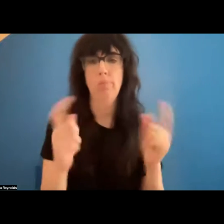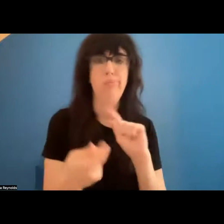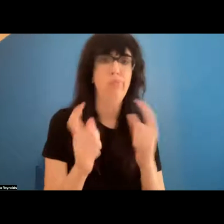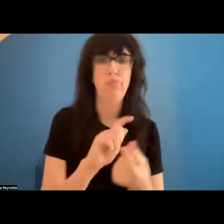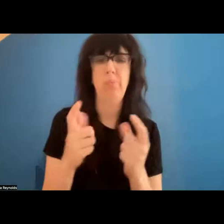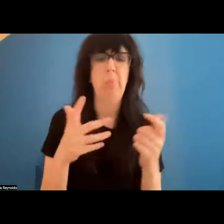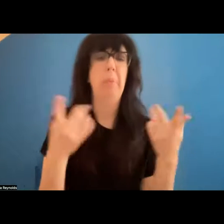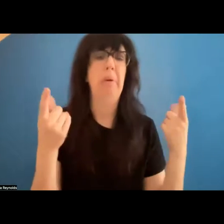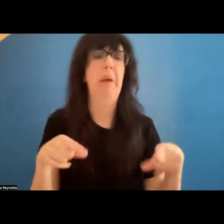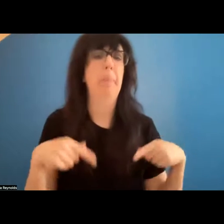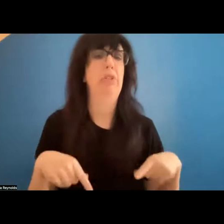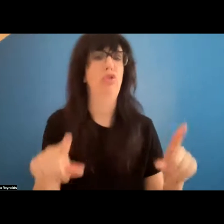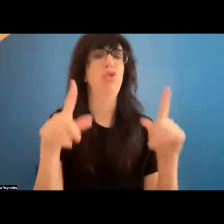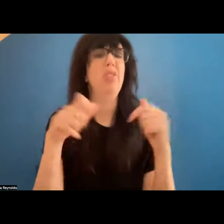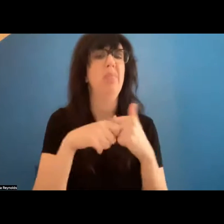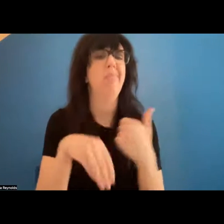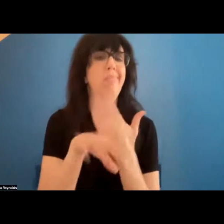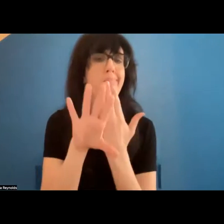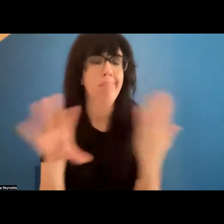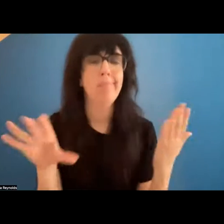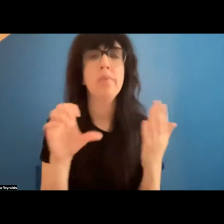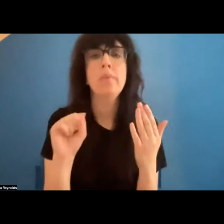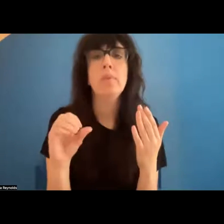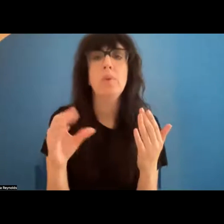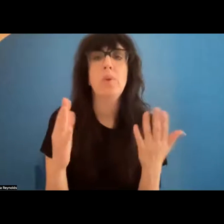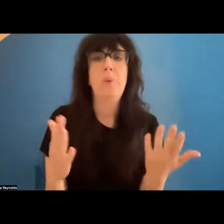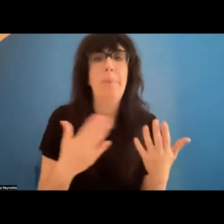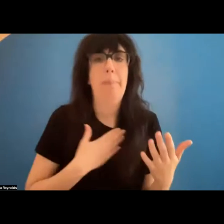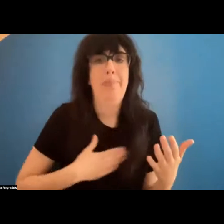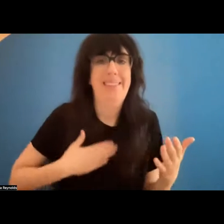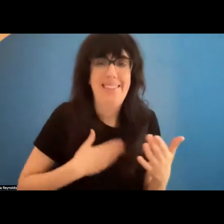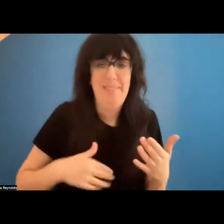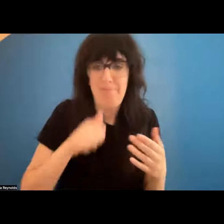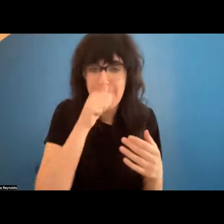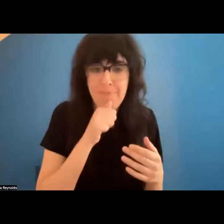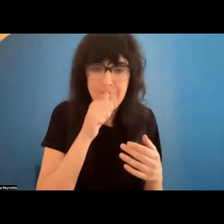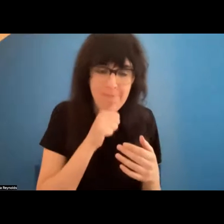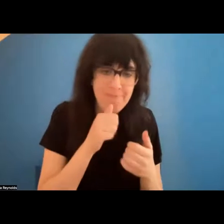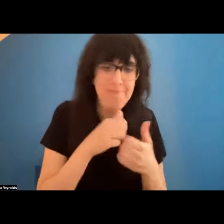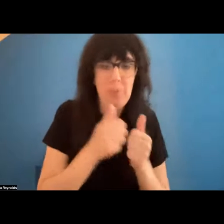that may occur during our time together. We invite you to us and each other grace and patience. Second,